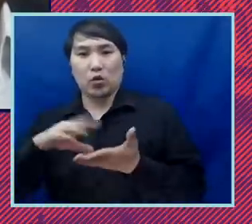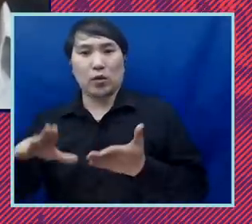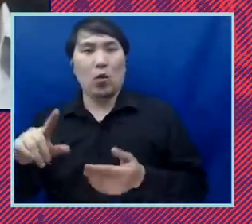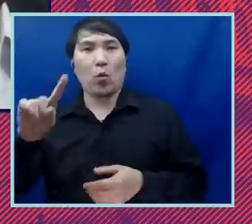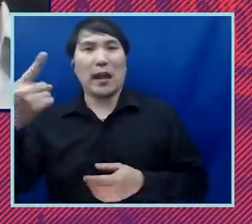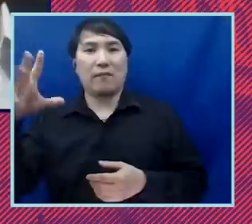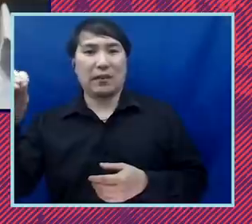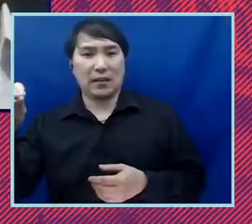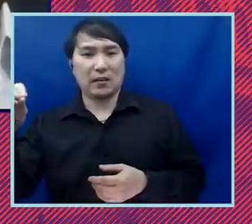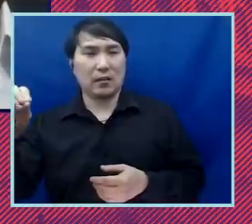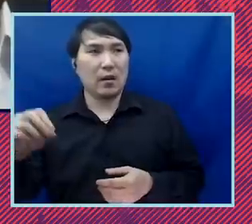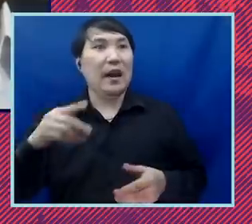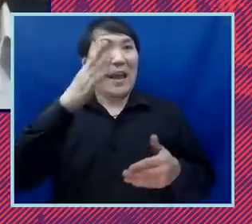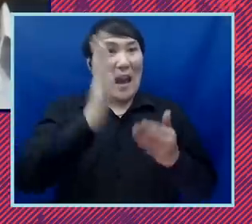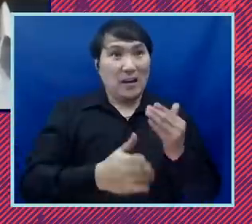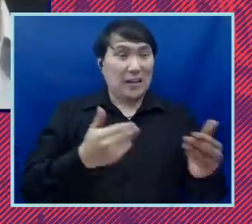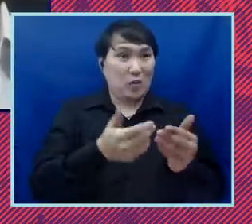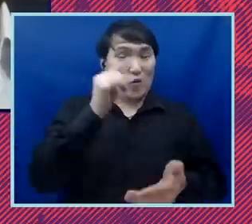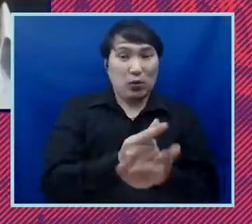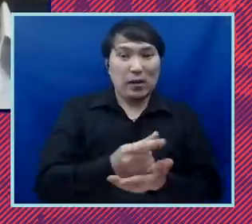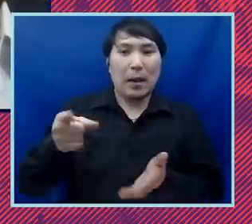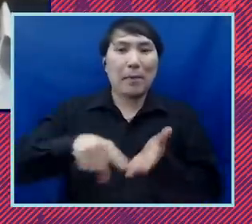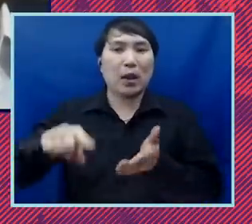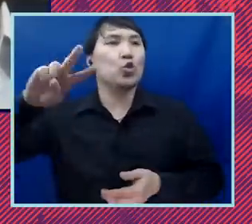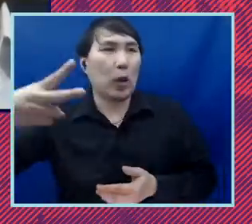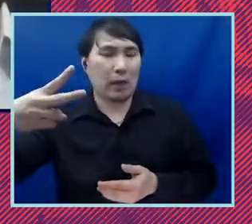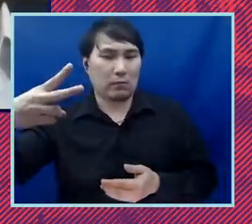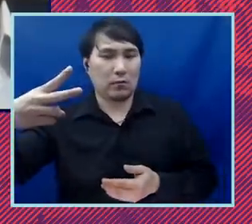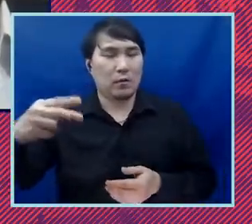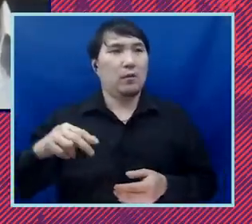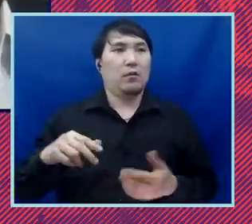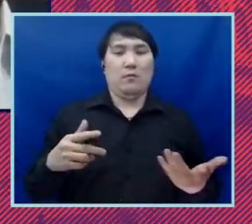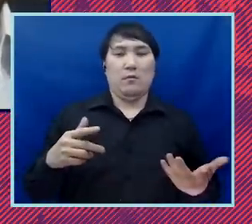the black students paid two dollars for that and twenty years after they've graduated white